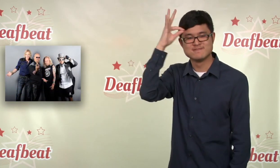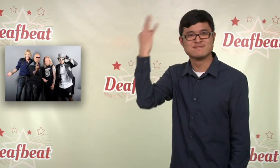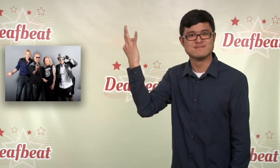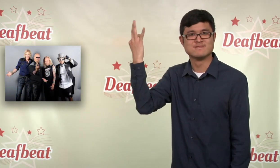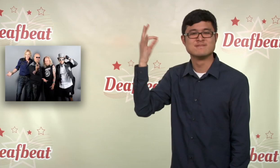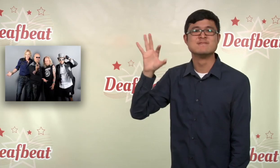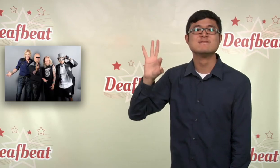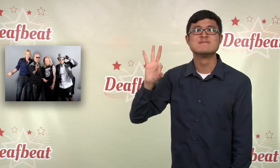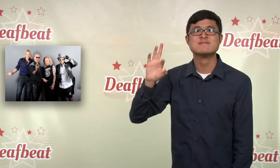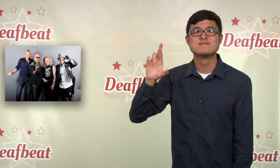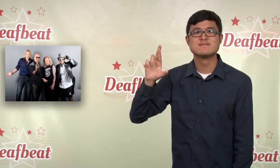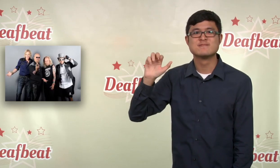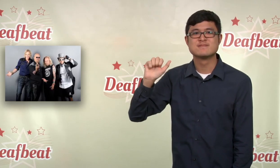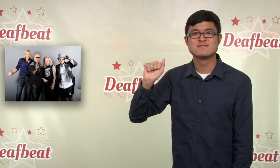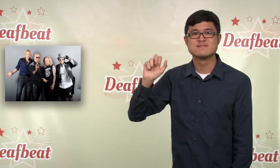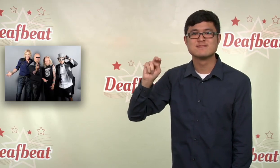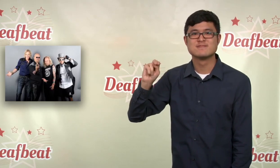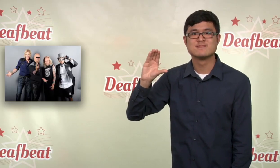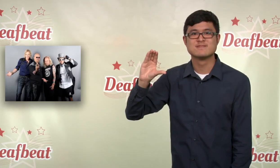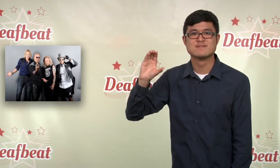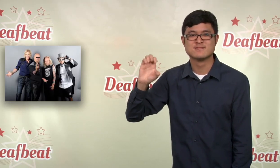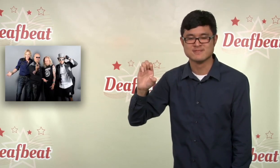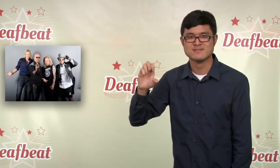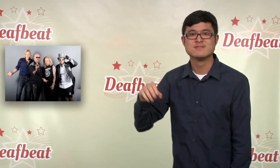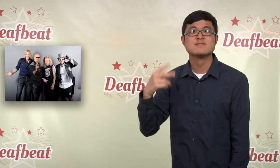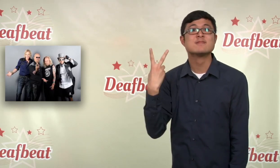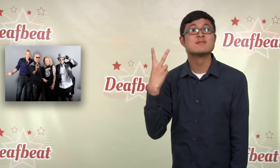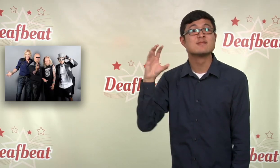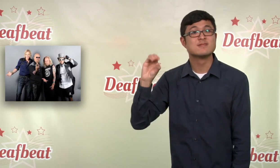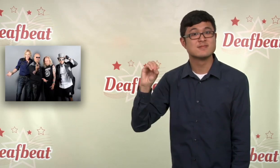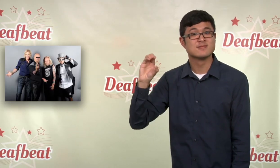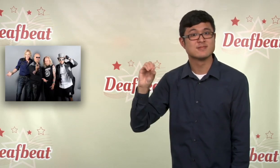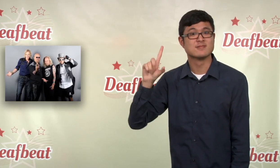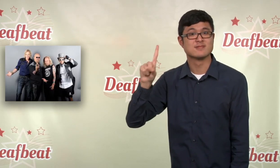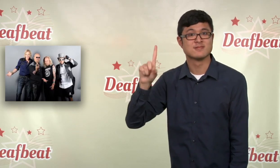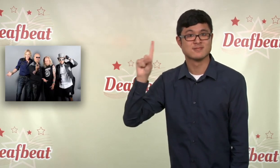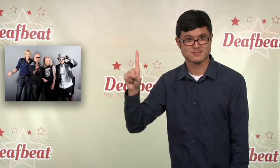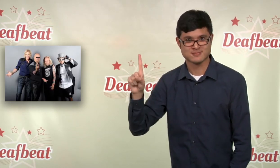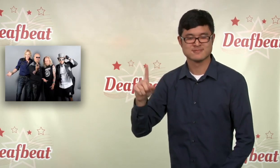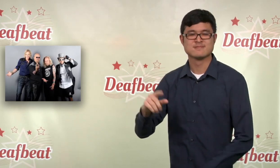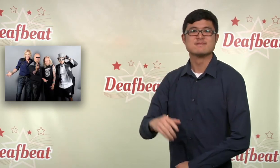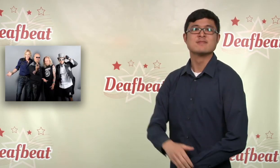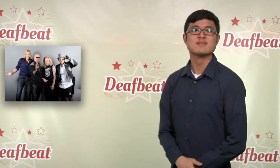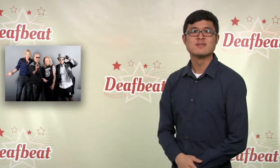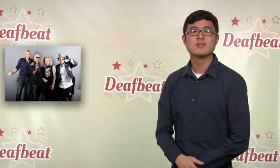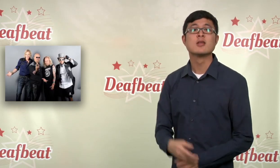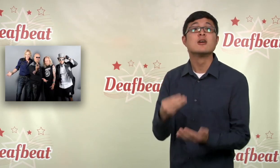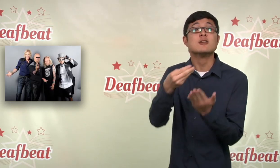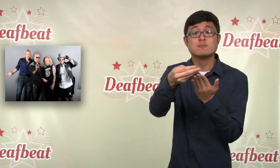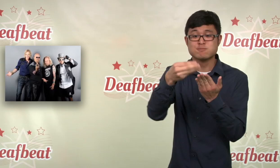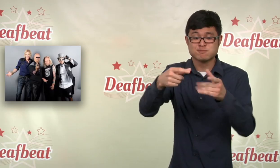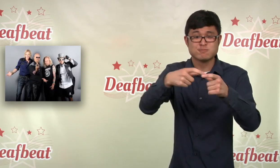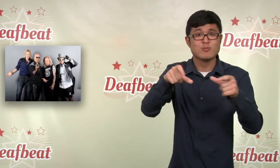of these sold out performances, they have been